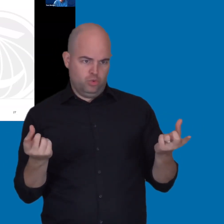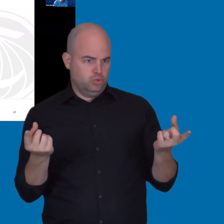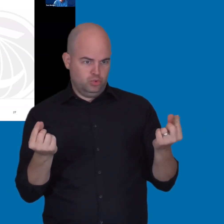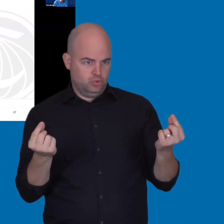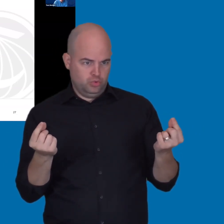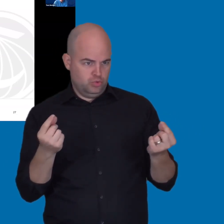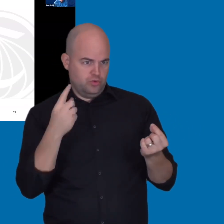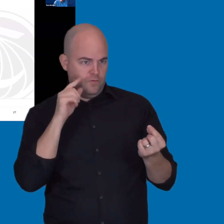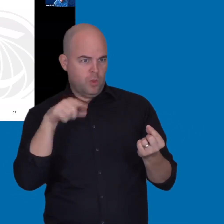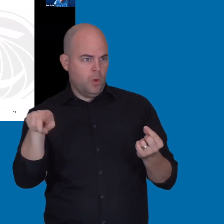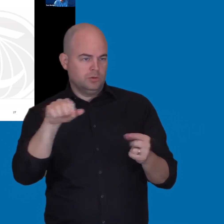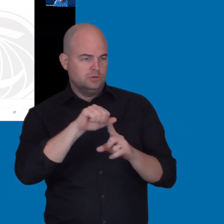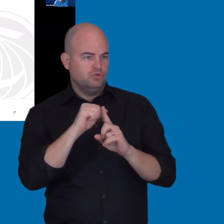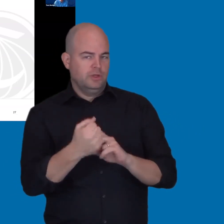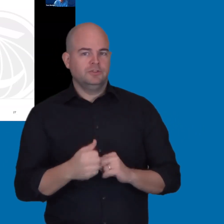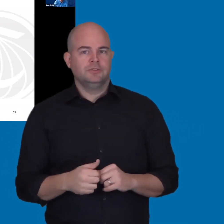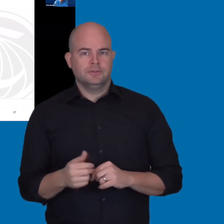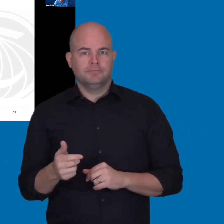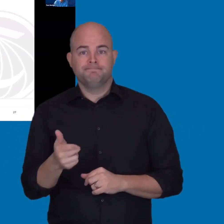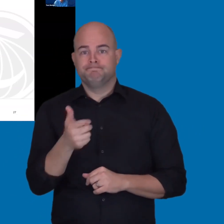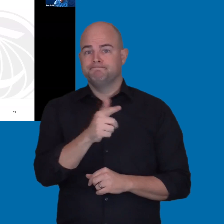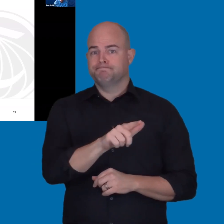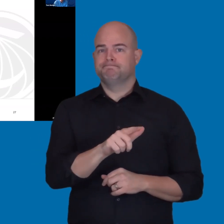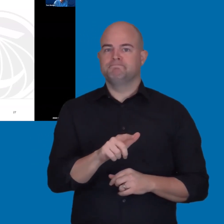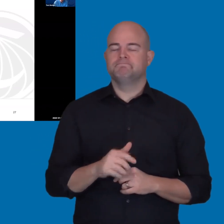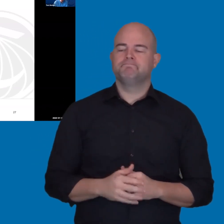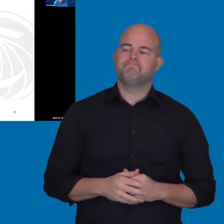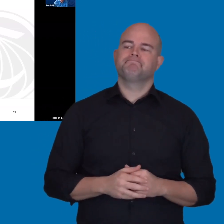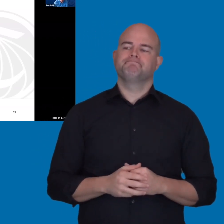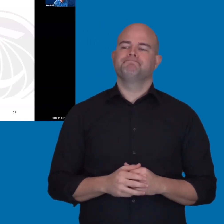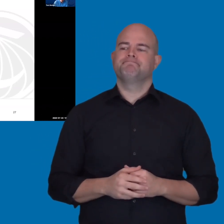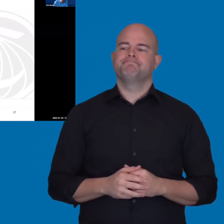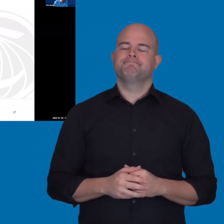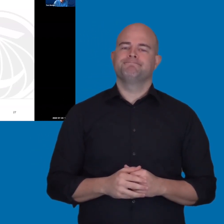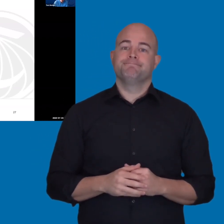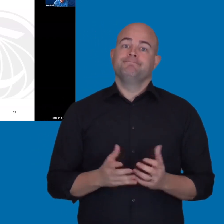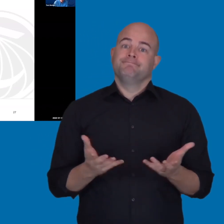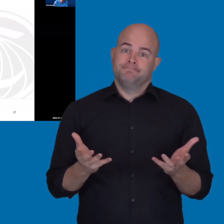And so, how do we get around that? I mean, what do we do with that, in those cases?